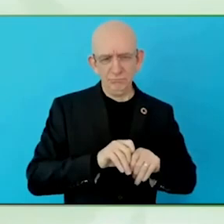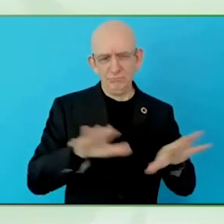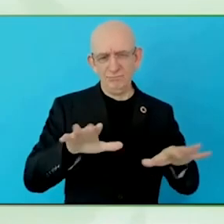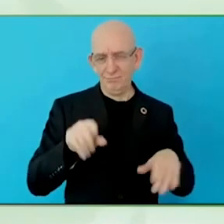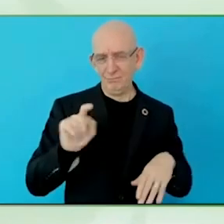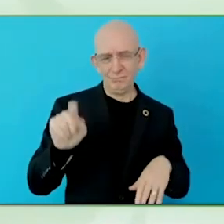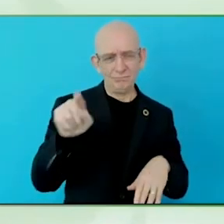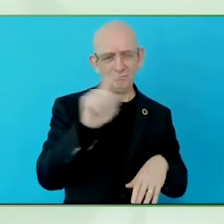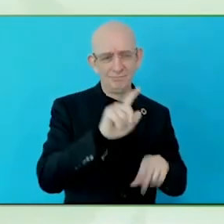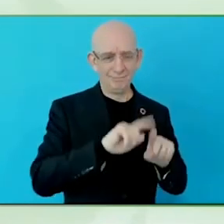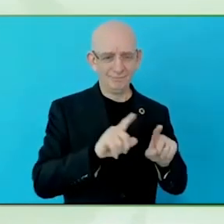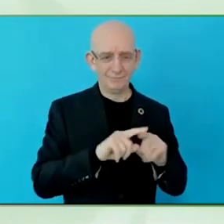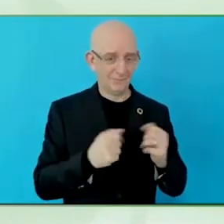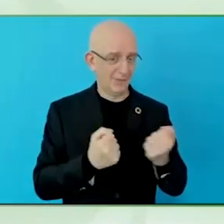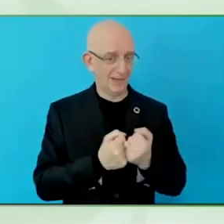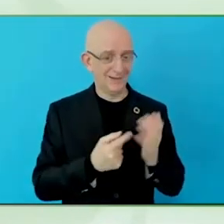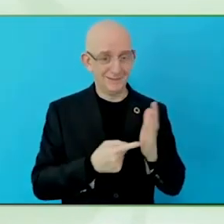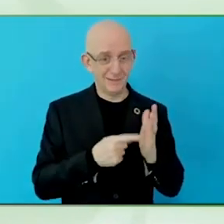Smartphones can help us in many ways.